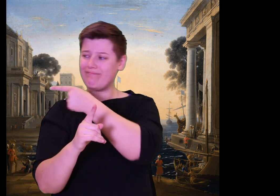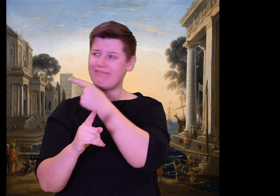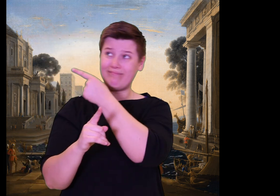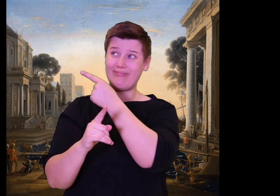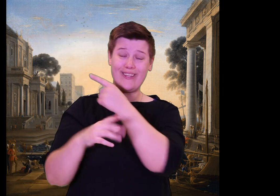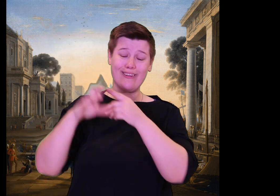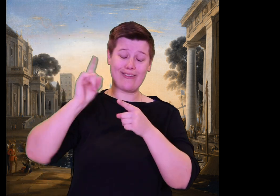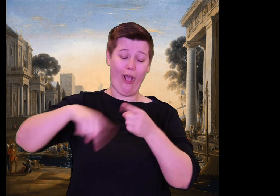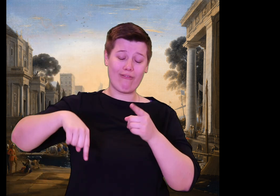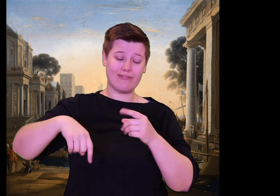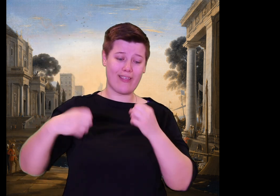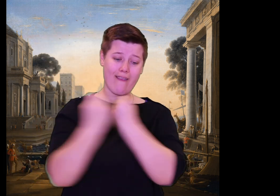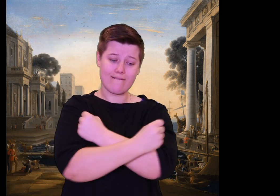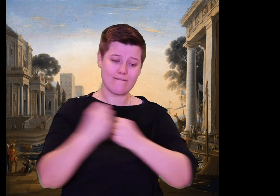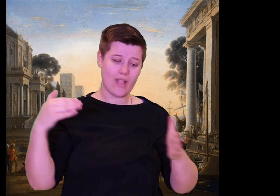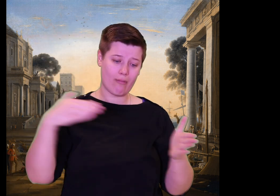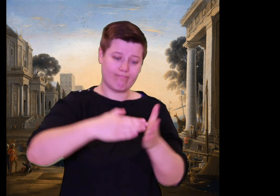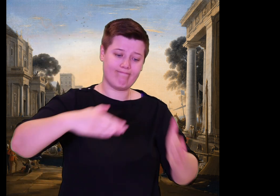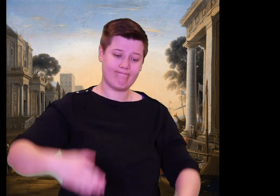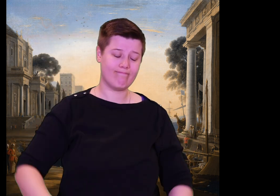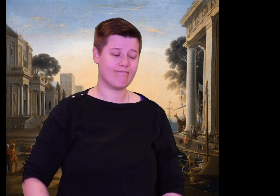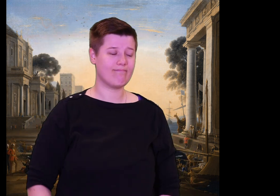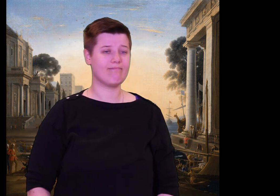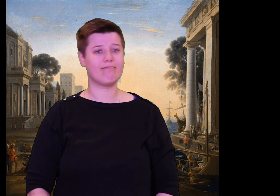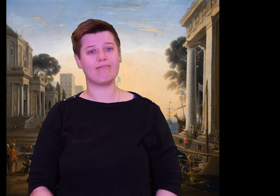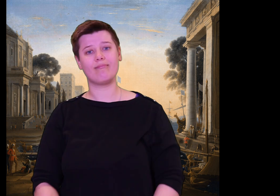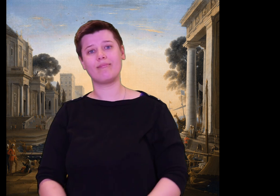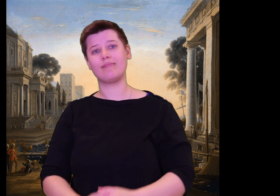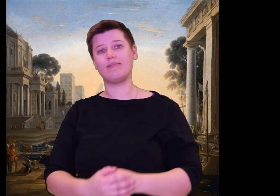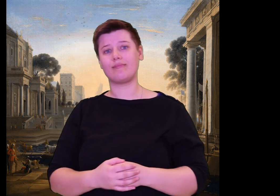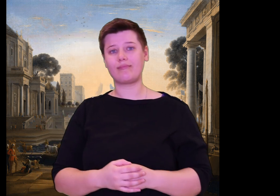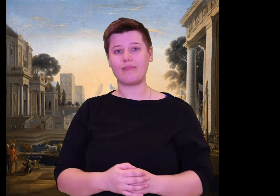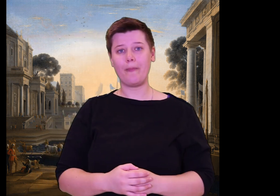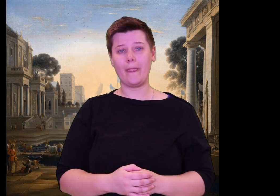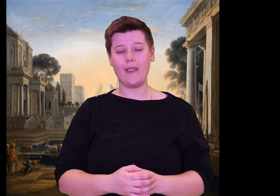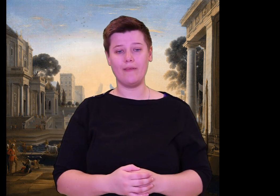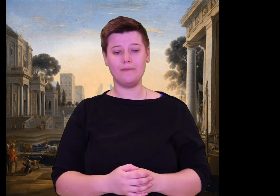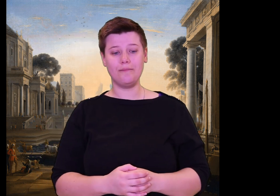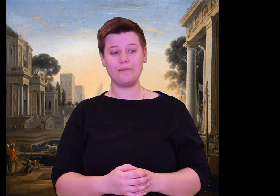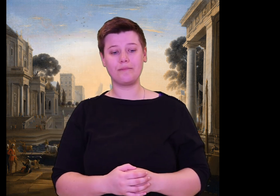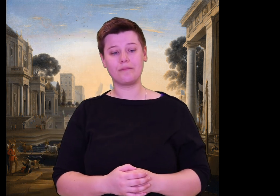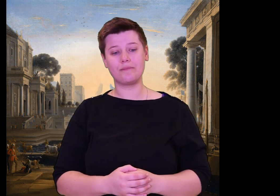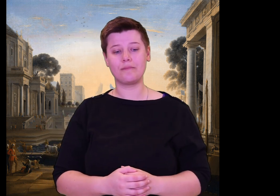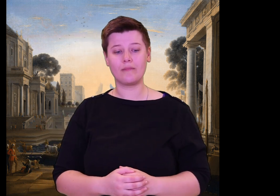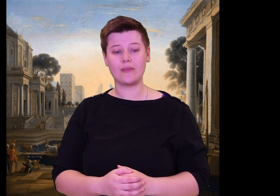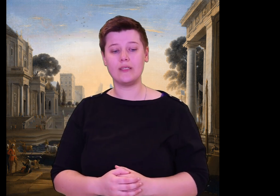Then I will send him off to Pylos and then to Sparta to seek news of his